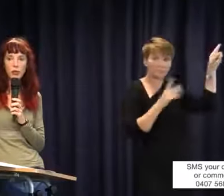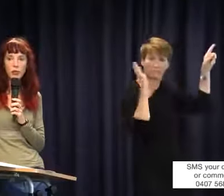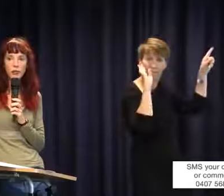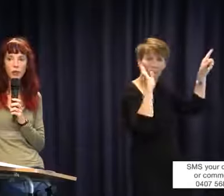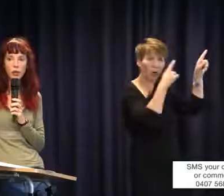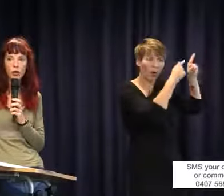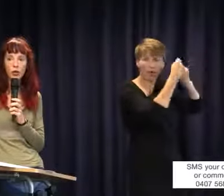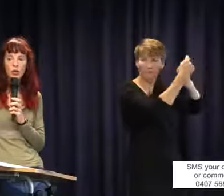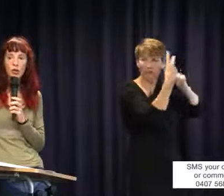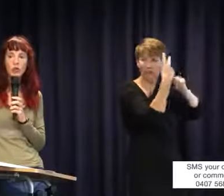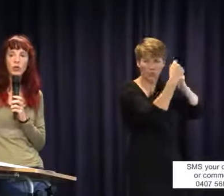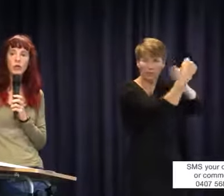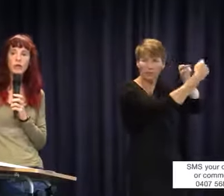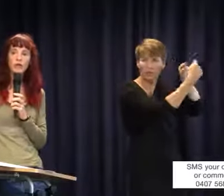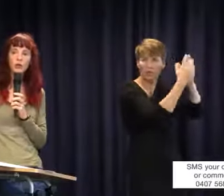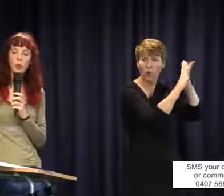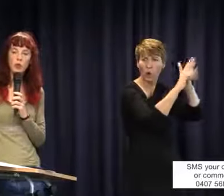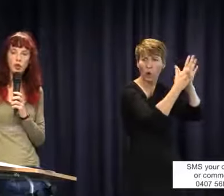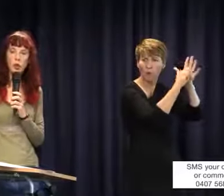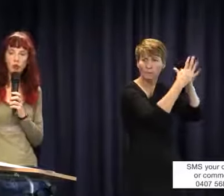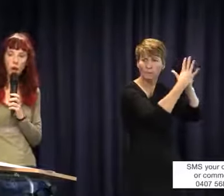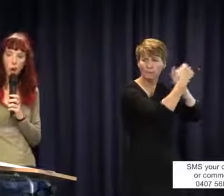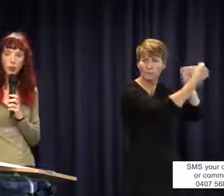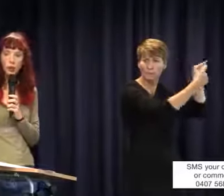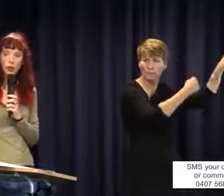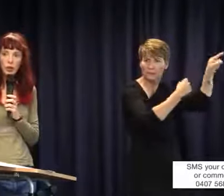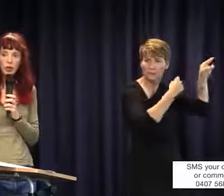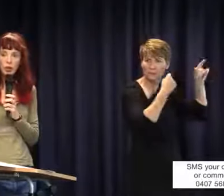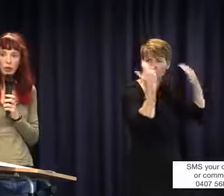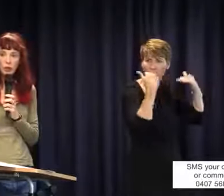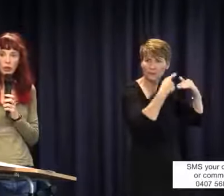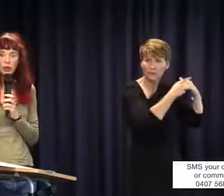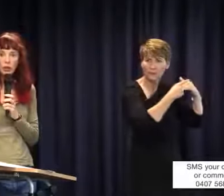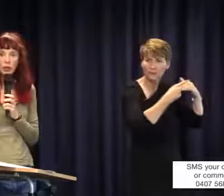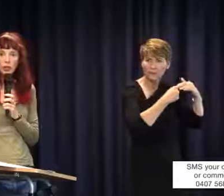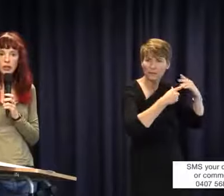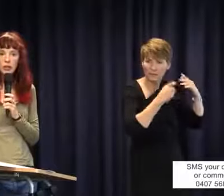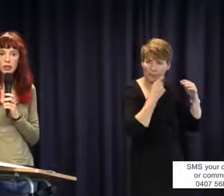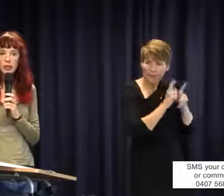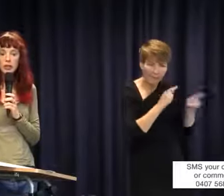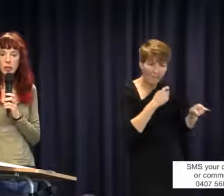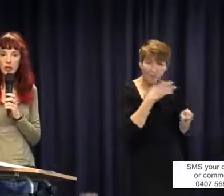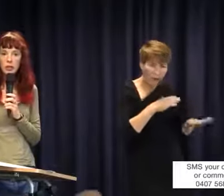about before. So it is not enough for your child to just be able to cope; she needs to